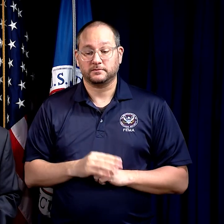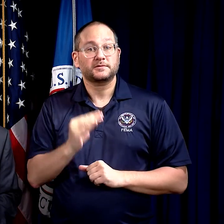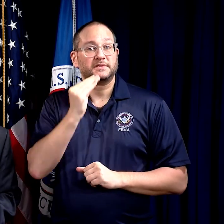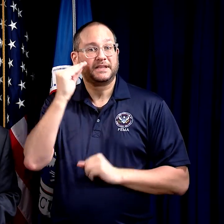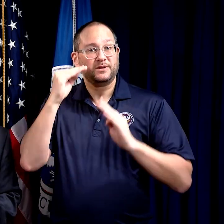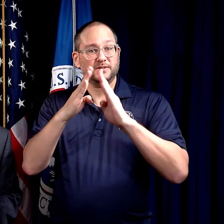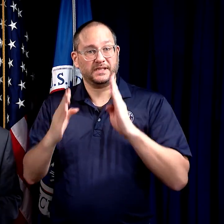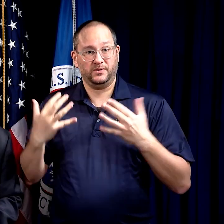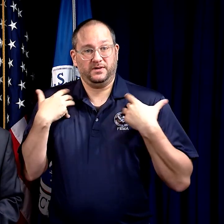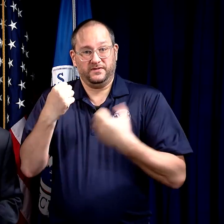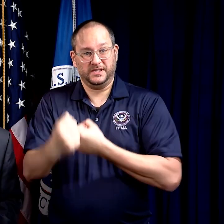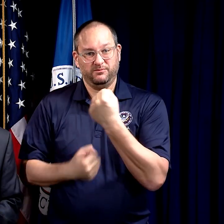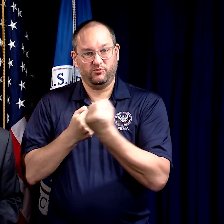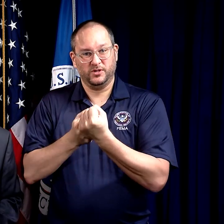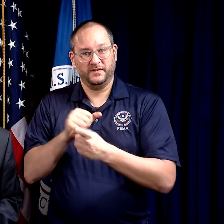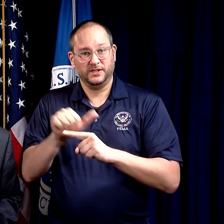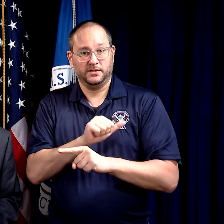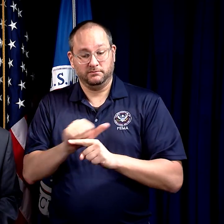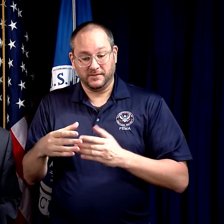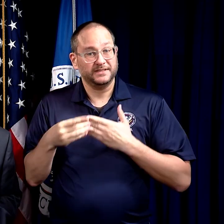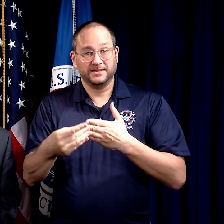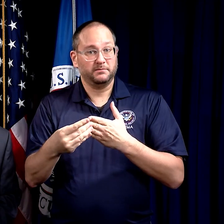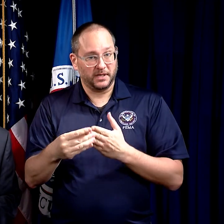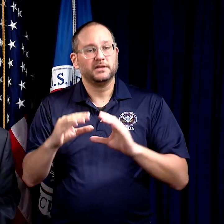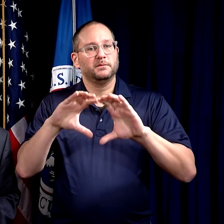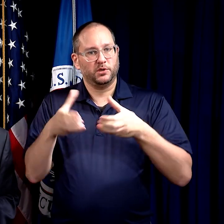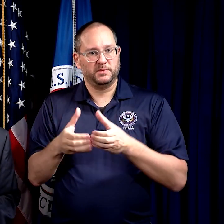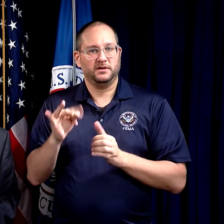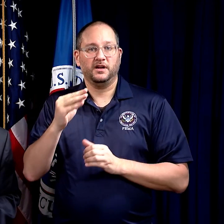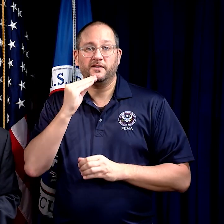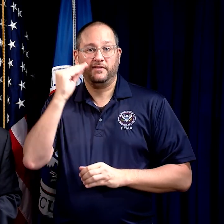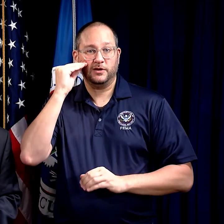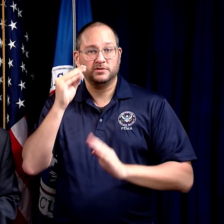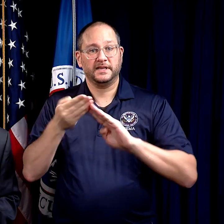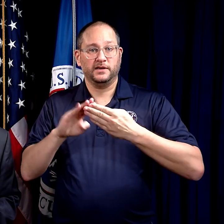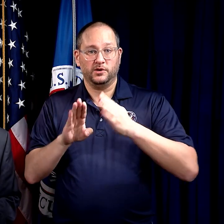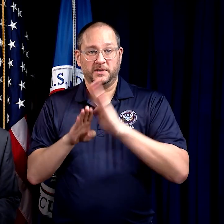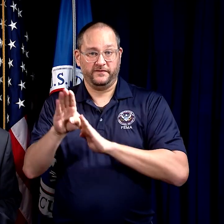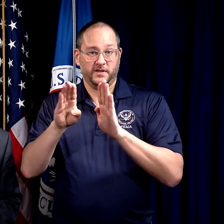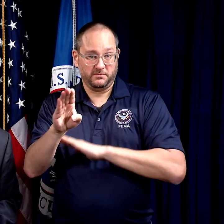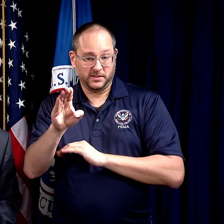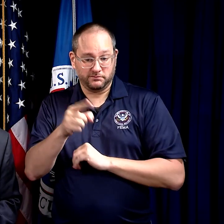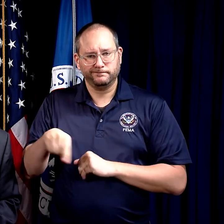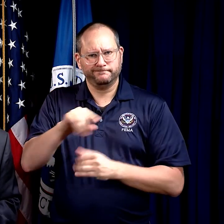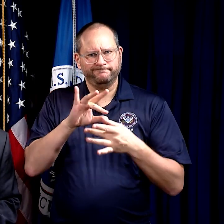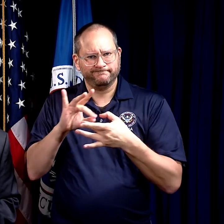The Housing Recovery Support Function is led by the Department of Housing and Urban Development,